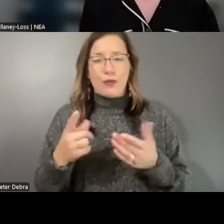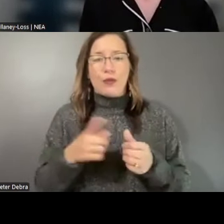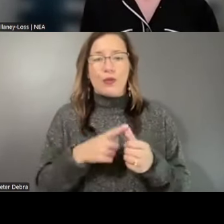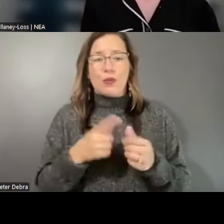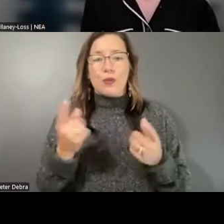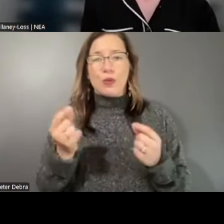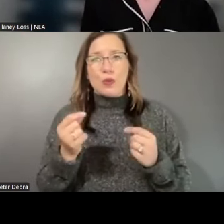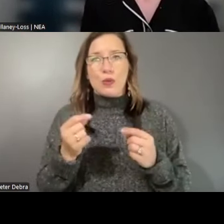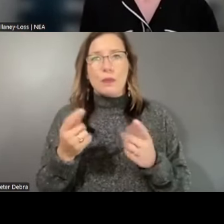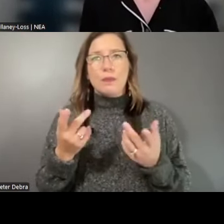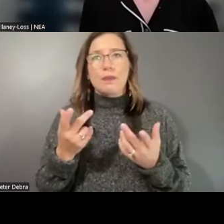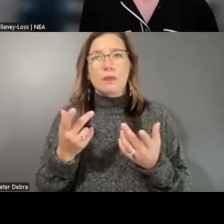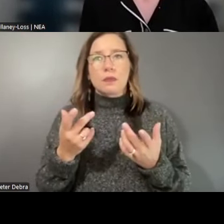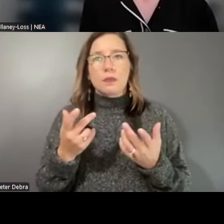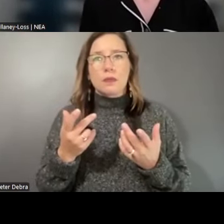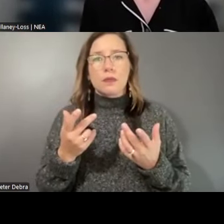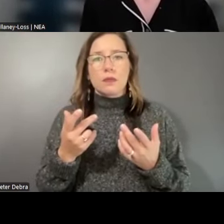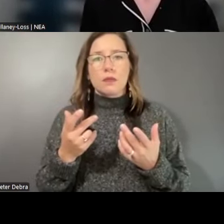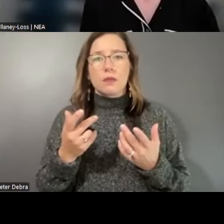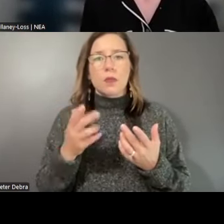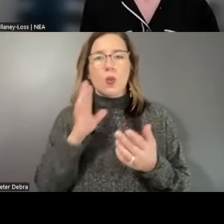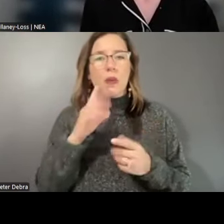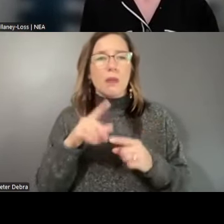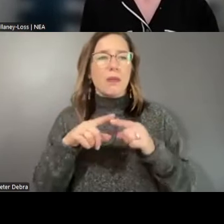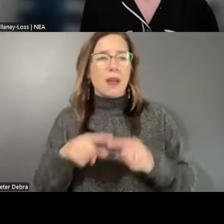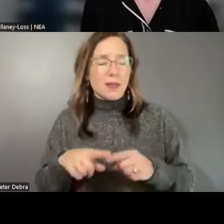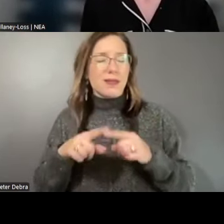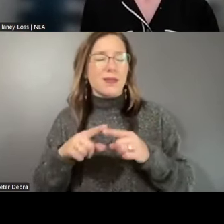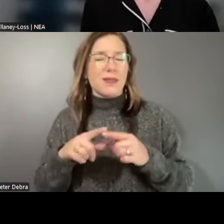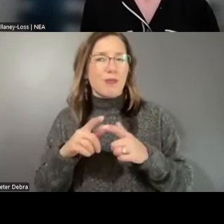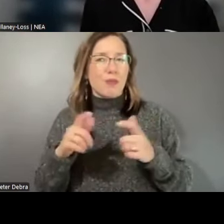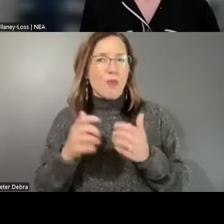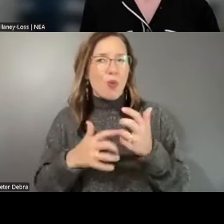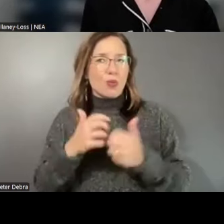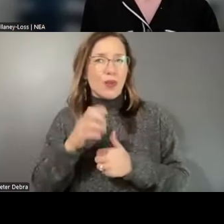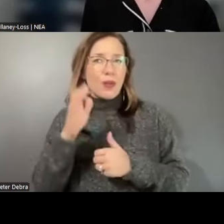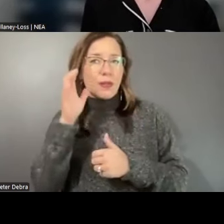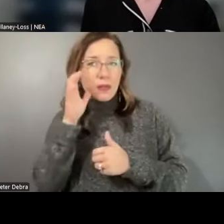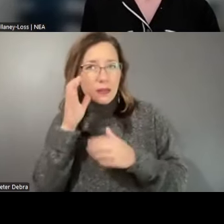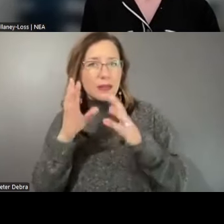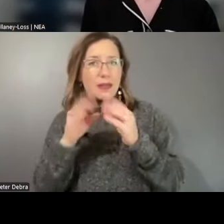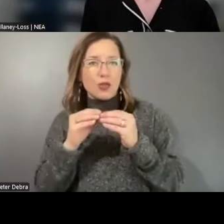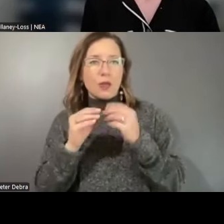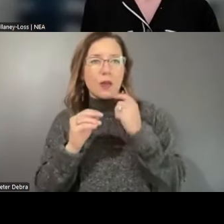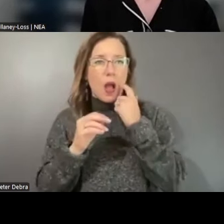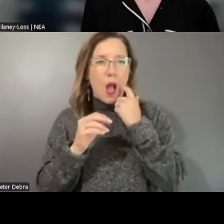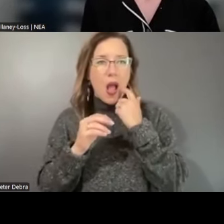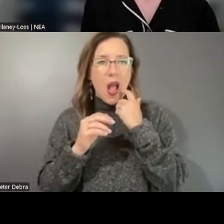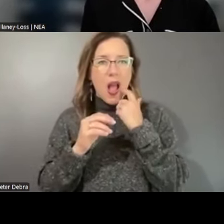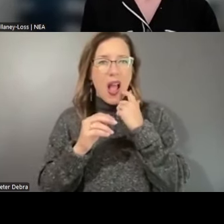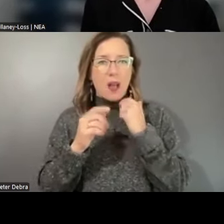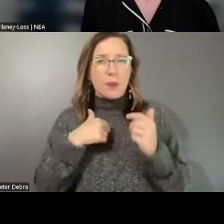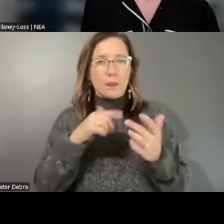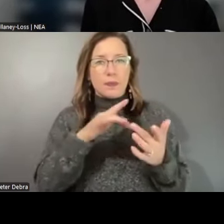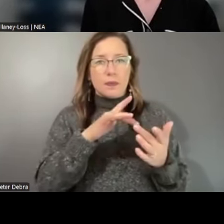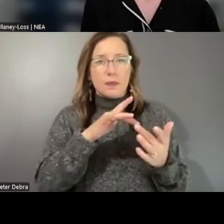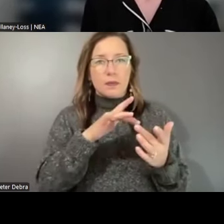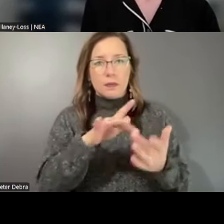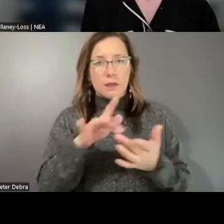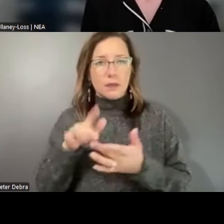out that it will be based largely on the listening sessions that we conducted with the 32 LAAs,